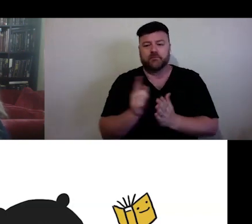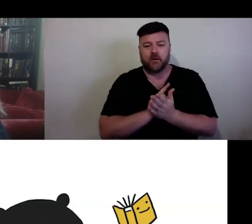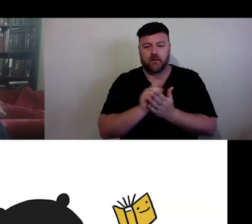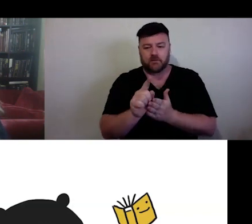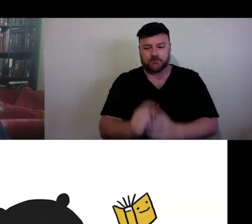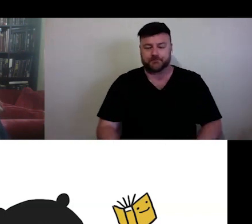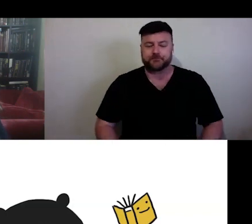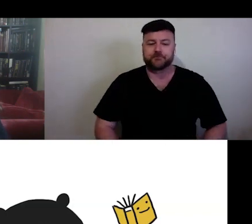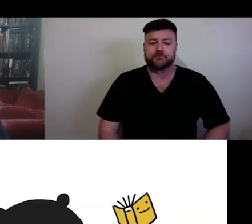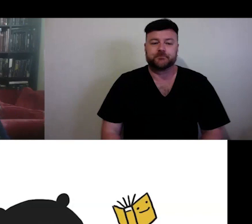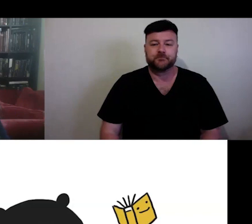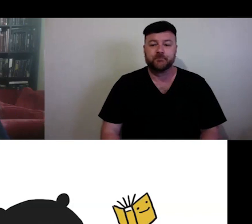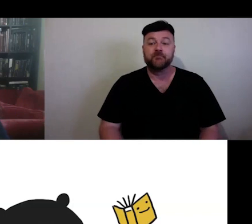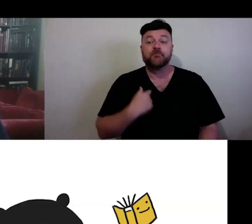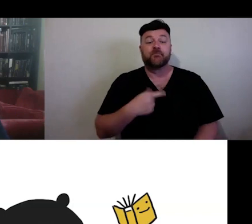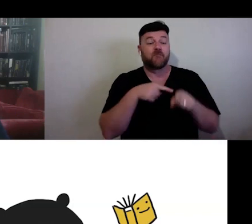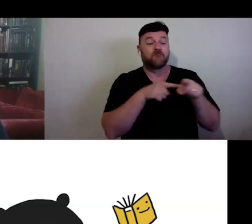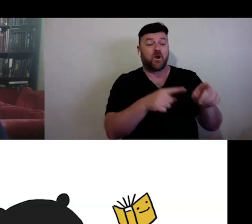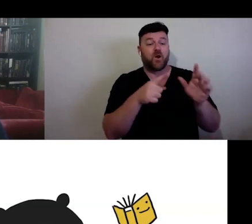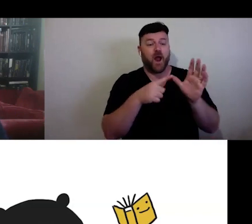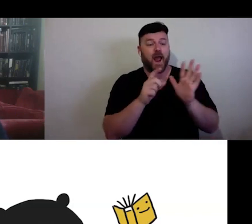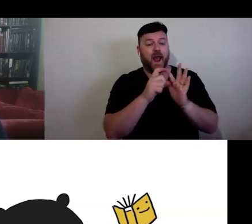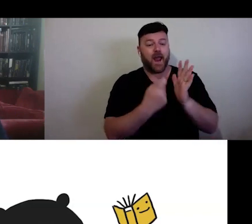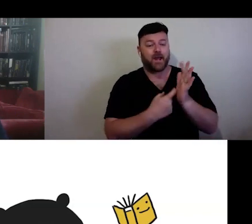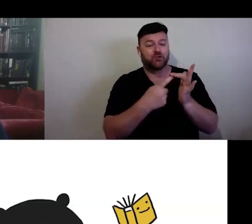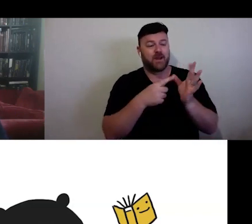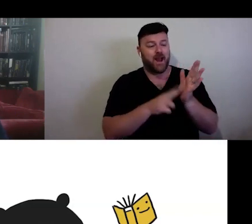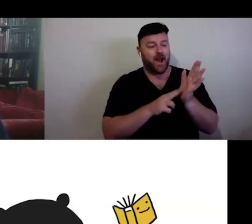that's because in the words of Anne Marie - Adrian, sorry, Marie Brown,